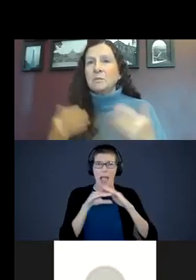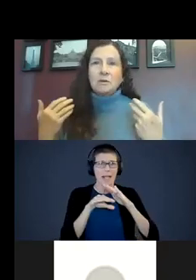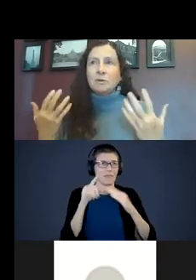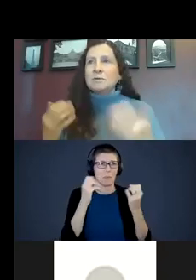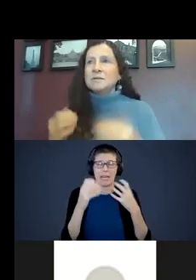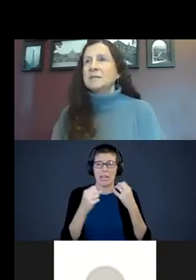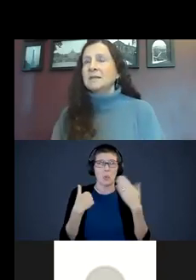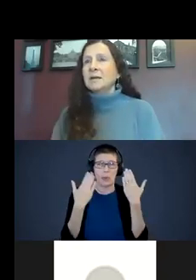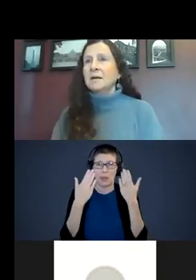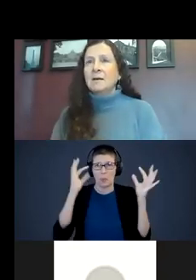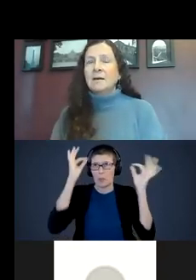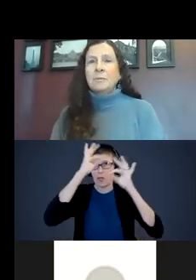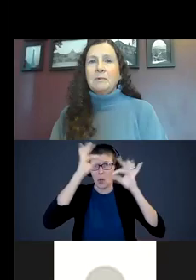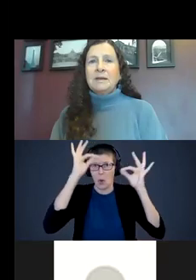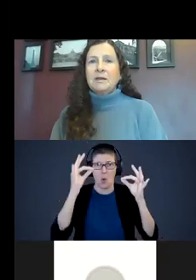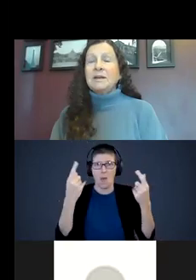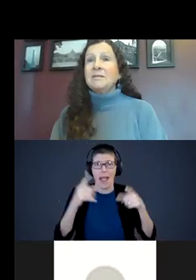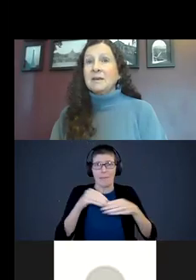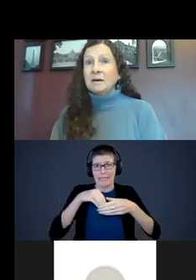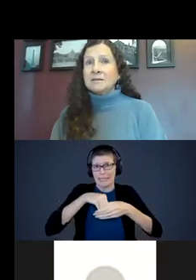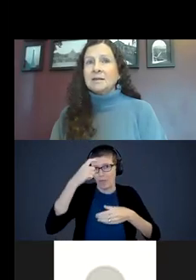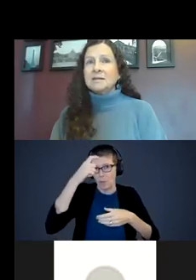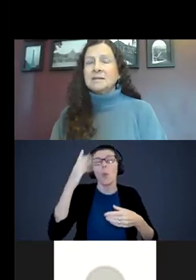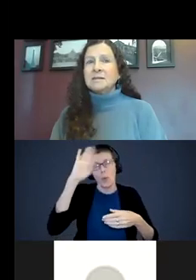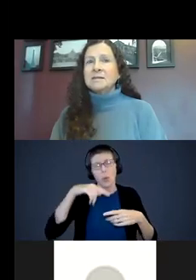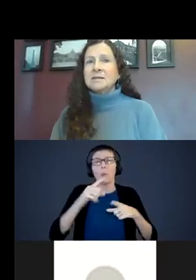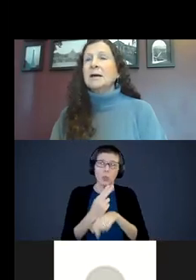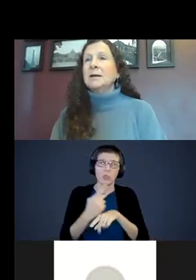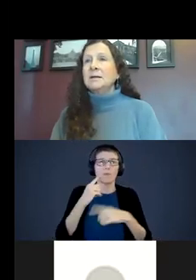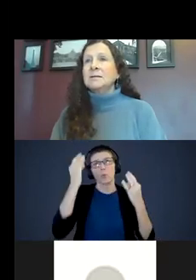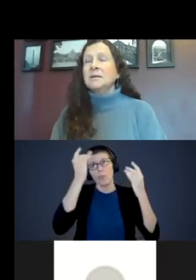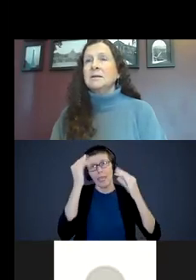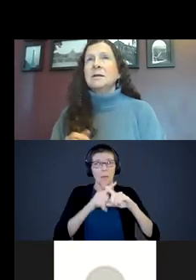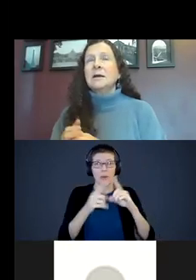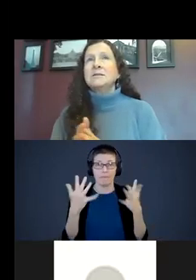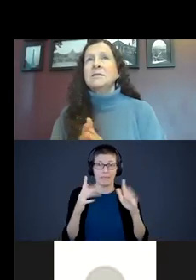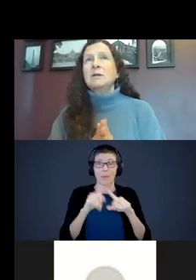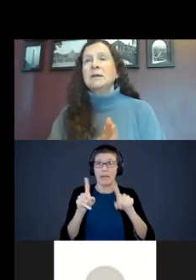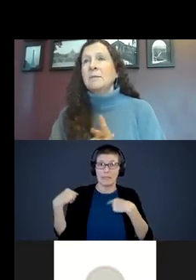know we use them to think and we didn’t know anything else. And since the 90s they came